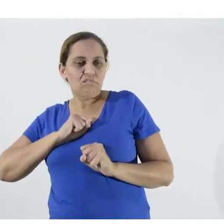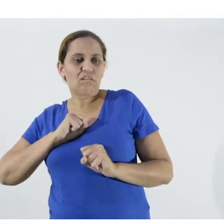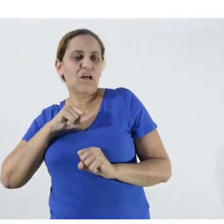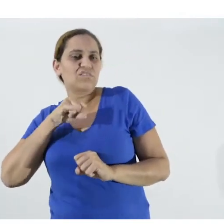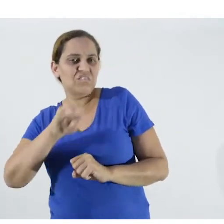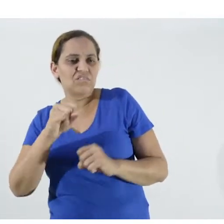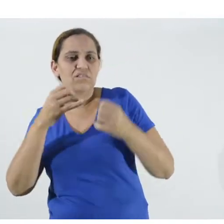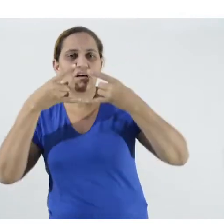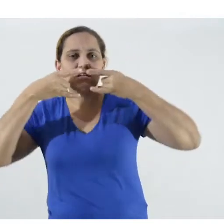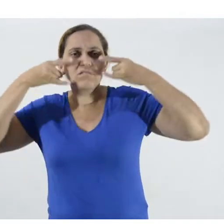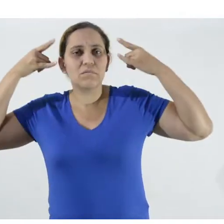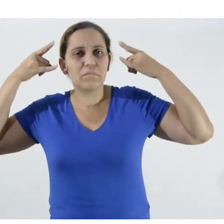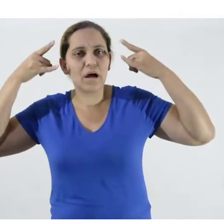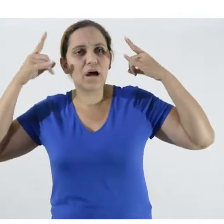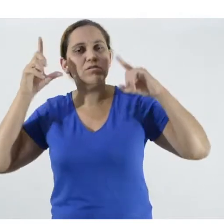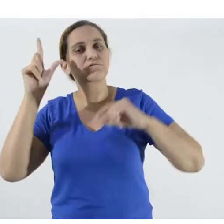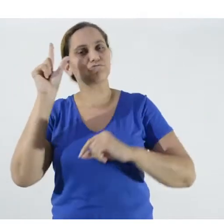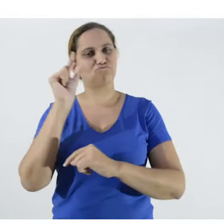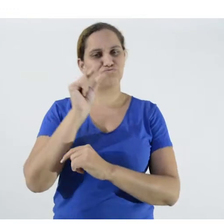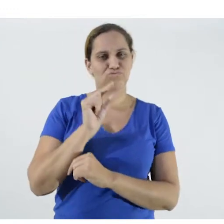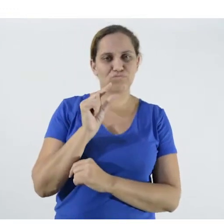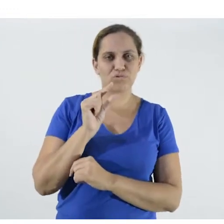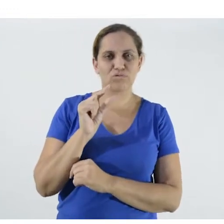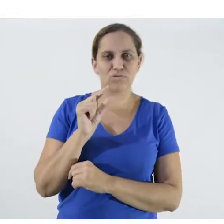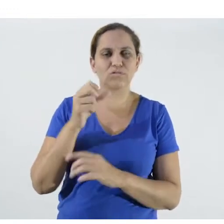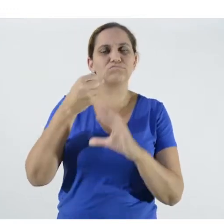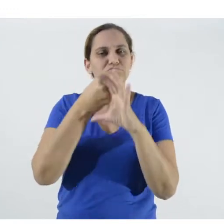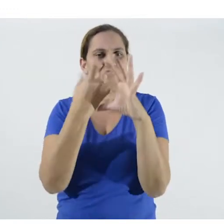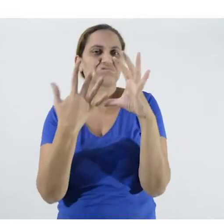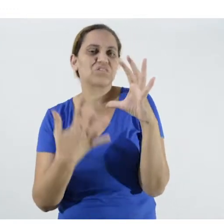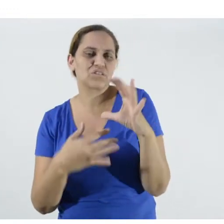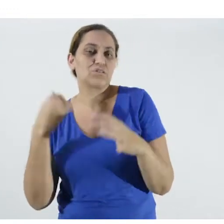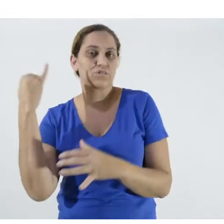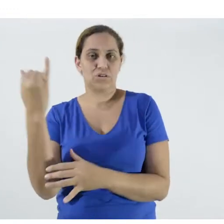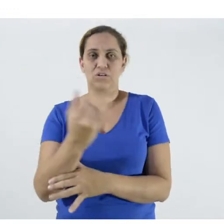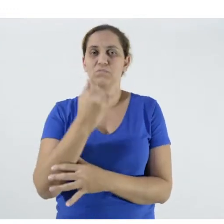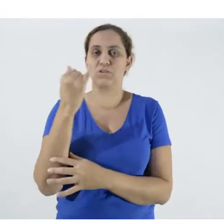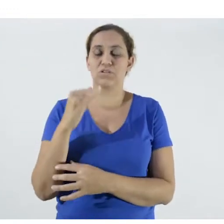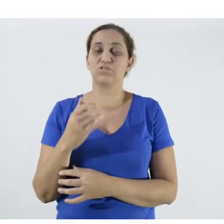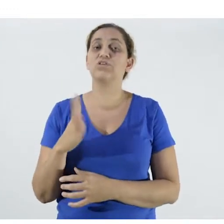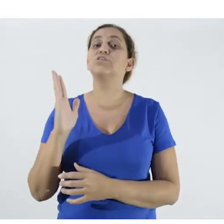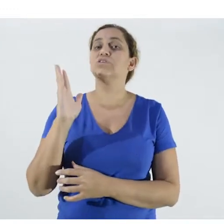and on an important aspect, which was already routine for pig farmers, which is the use